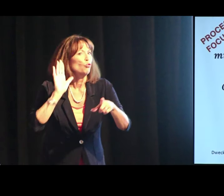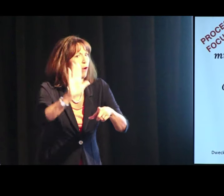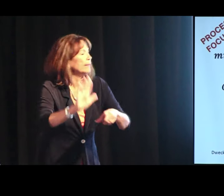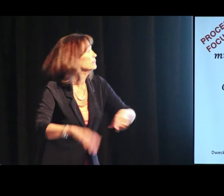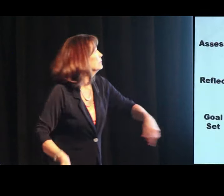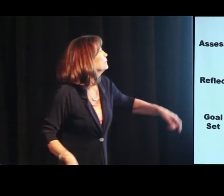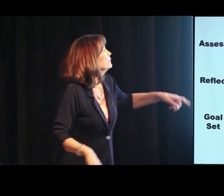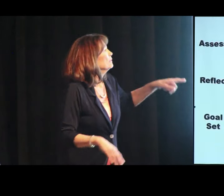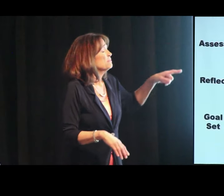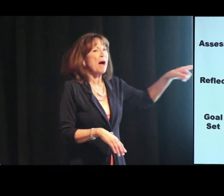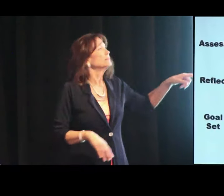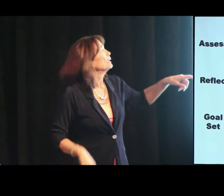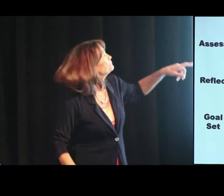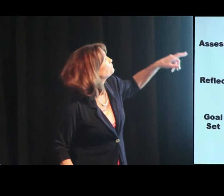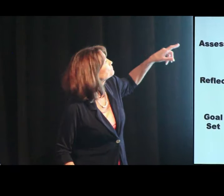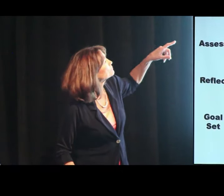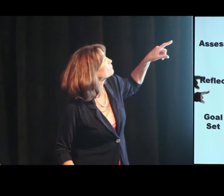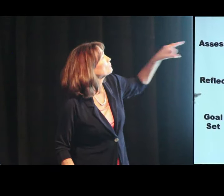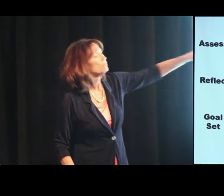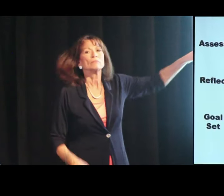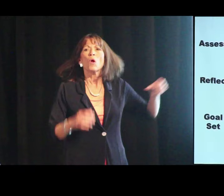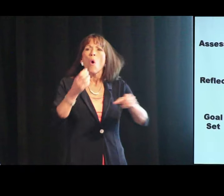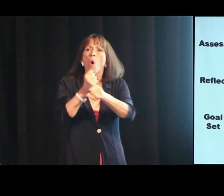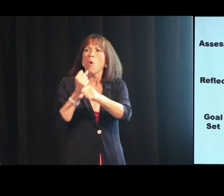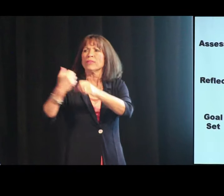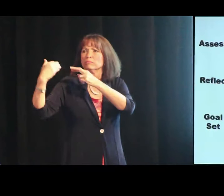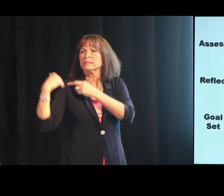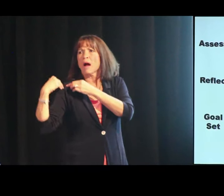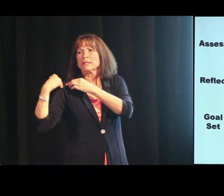Learn as much as possible about mindset. And how important that is.